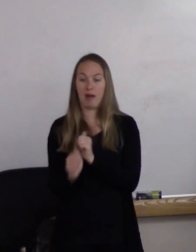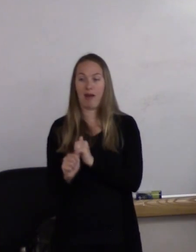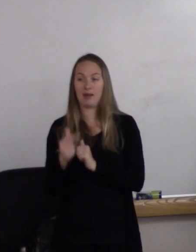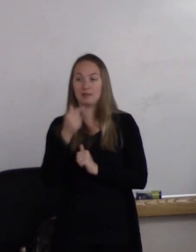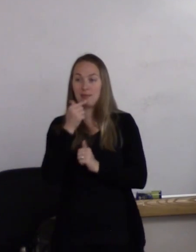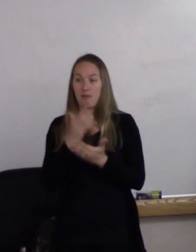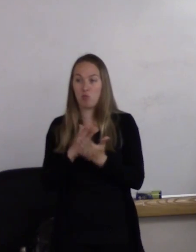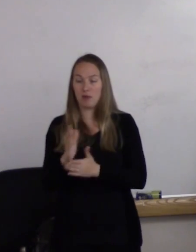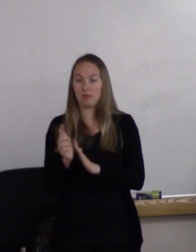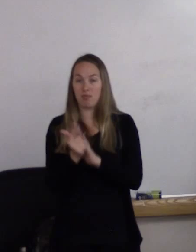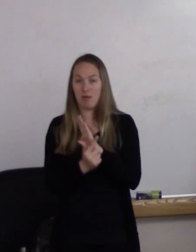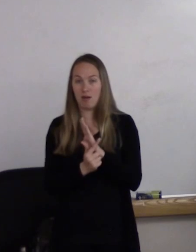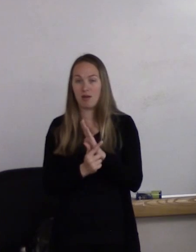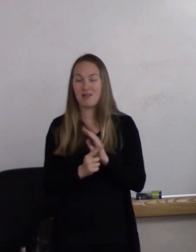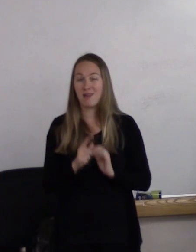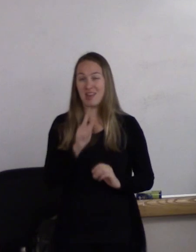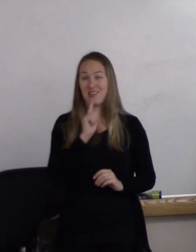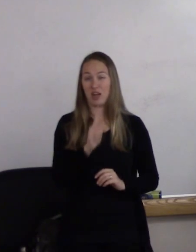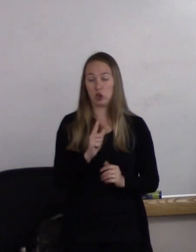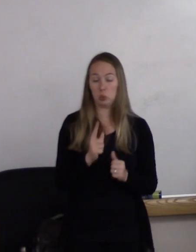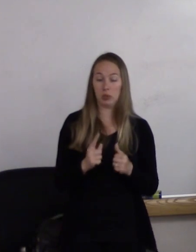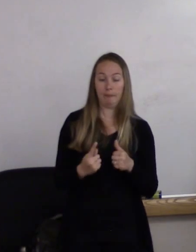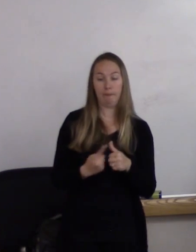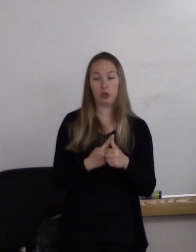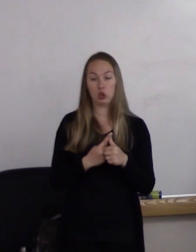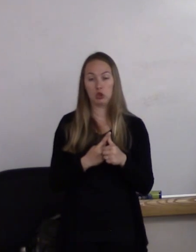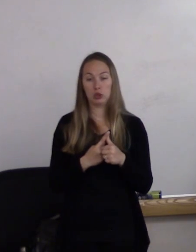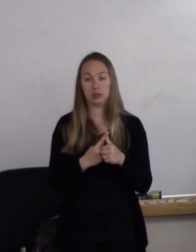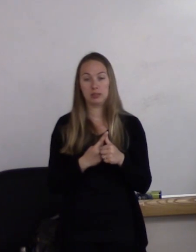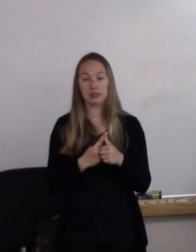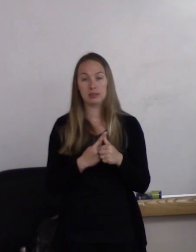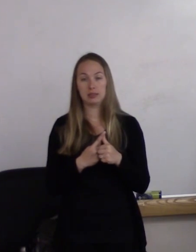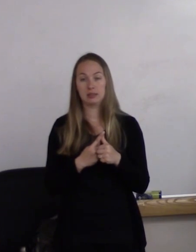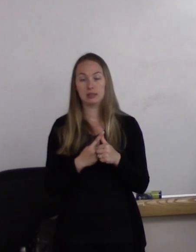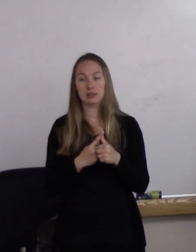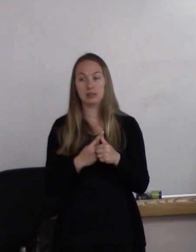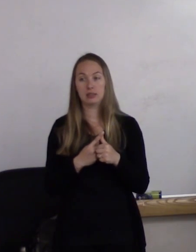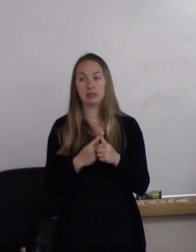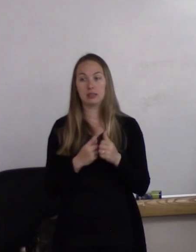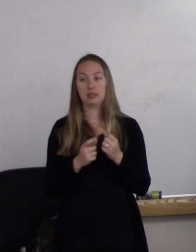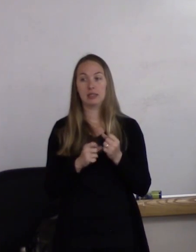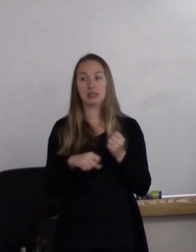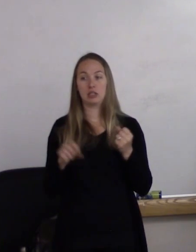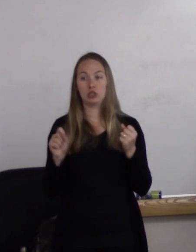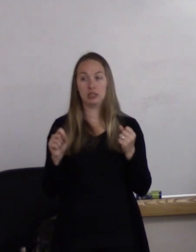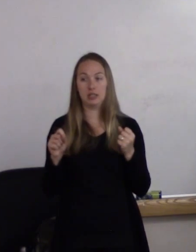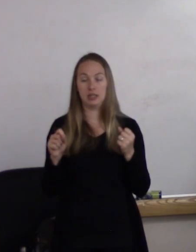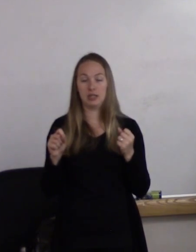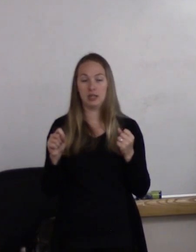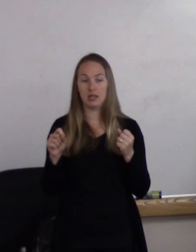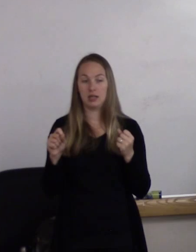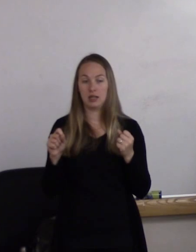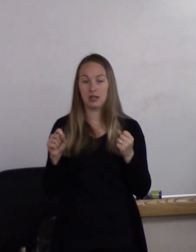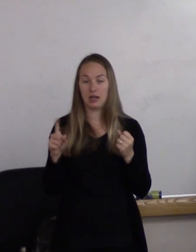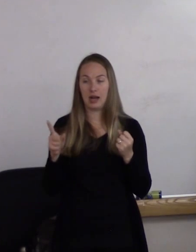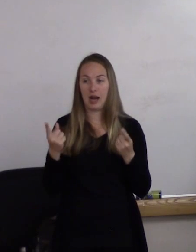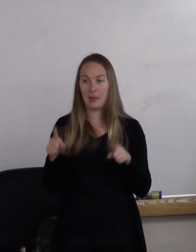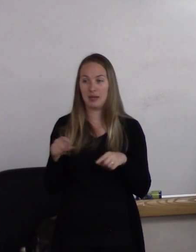The actual first extension of domestic partner benefits occurred at the Universities of Ohio--